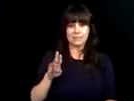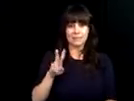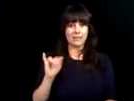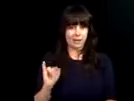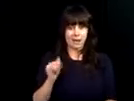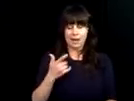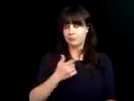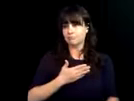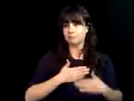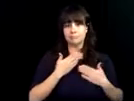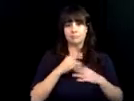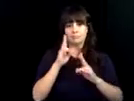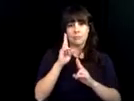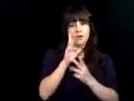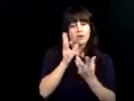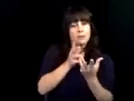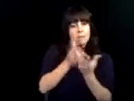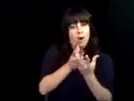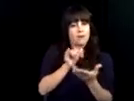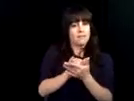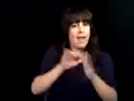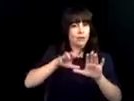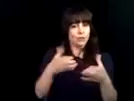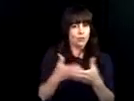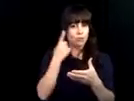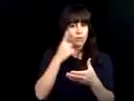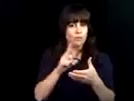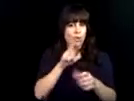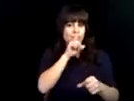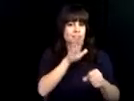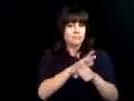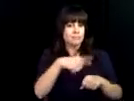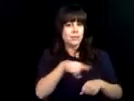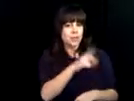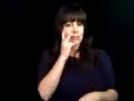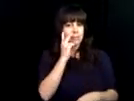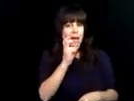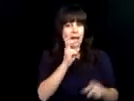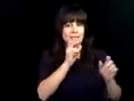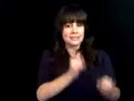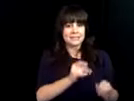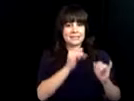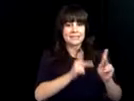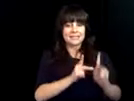anniversary dbvi. As a 42-year veteran I am proud to have been a part of the great work done for the blind citizens of director at the Virginia rehabilitation Center for the Blind. Happy 100th anniversary dbvi. As a 42-year veteran I am proud to have been a part of the